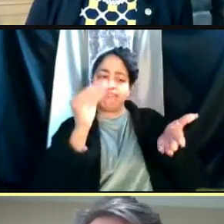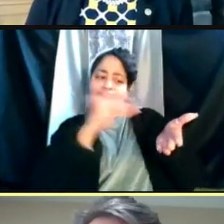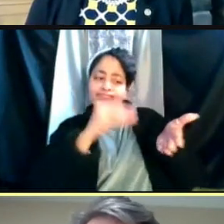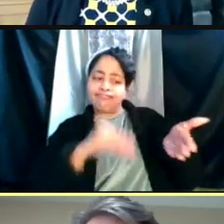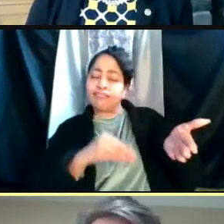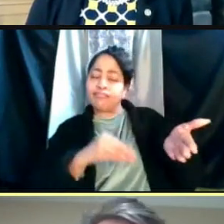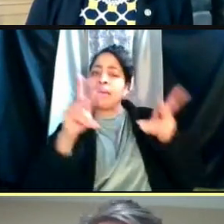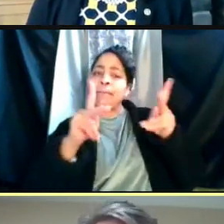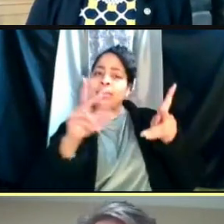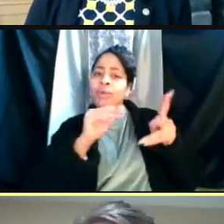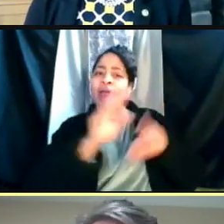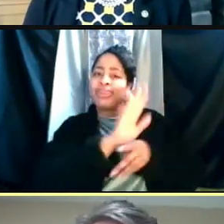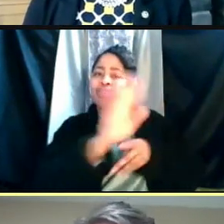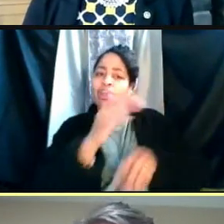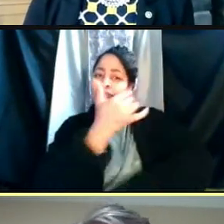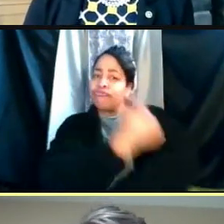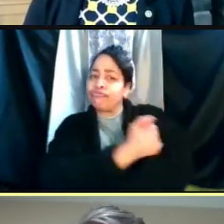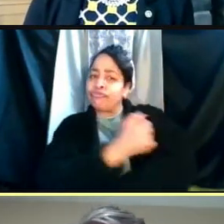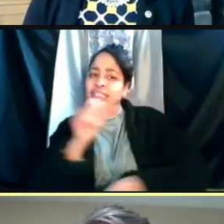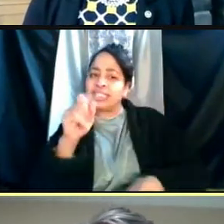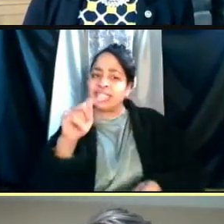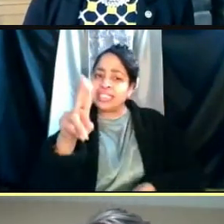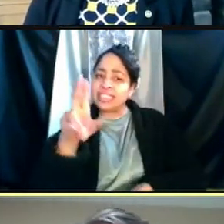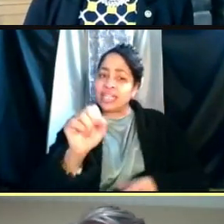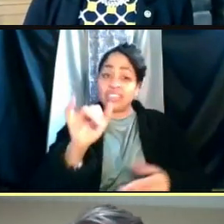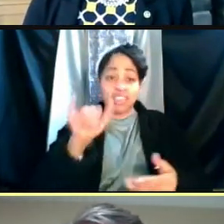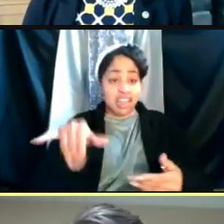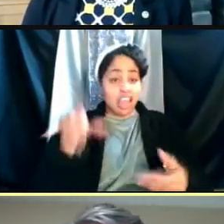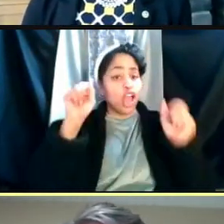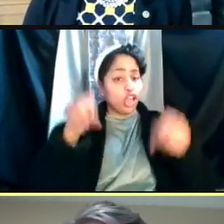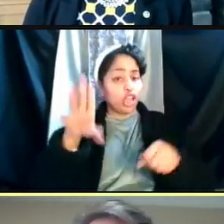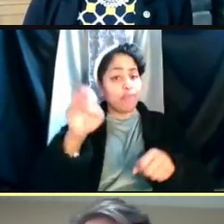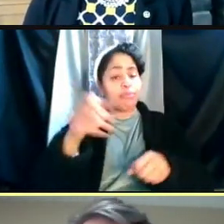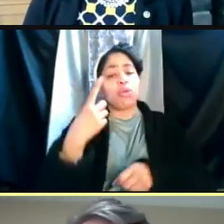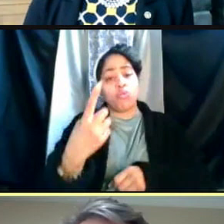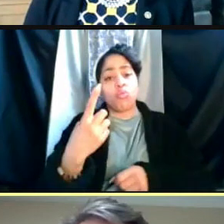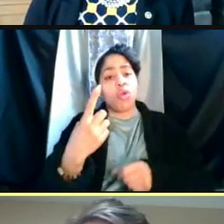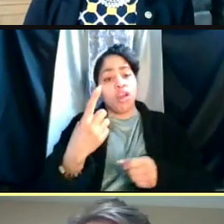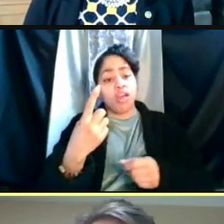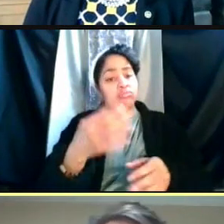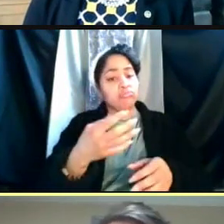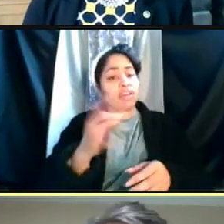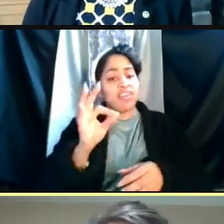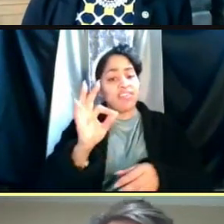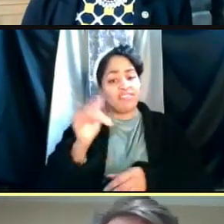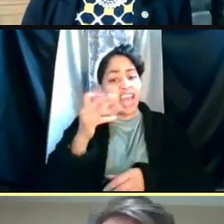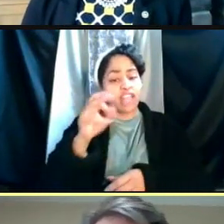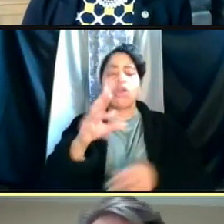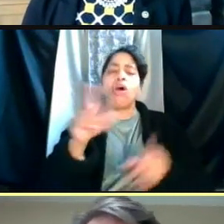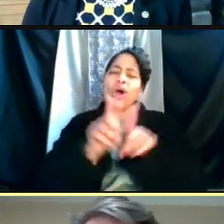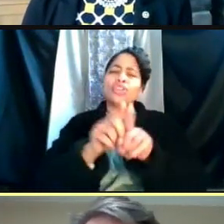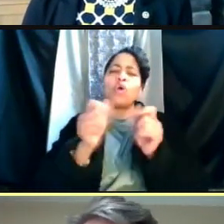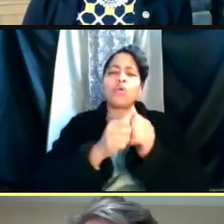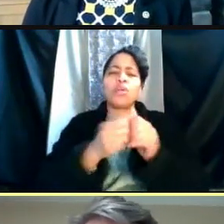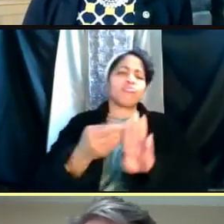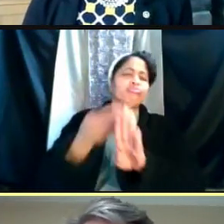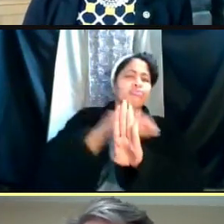because that may be one of the the factors that would be along with prior infection. That's another thing that we don't know